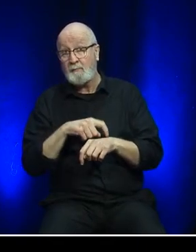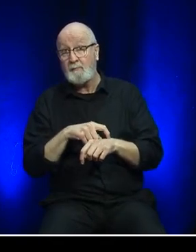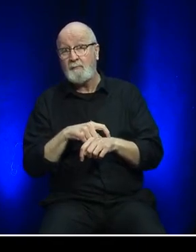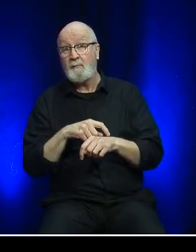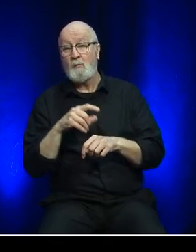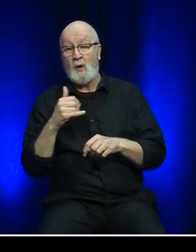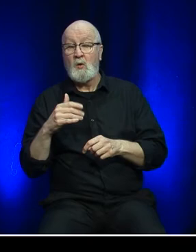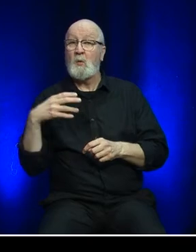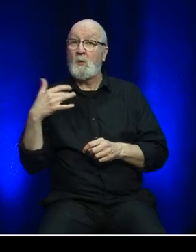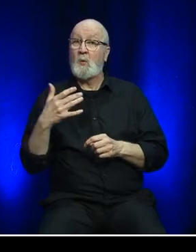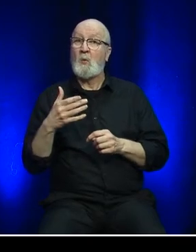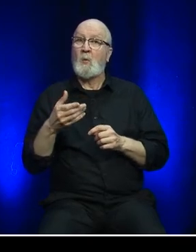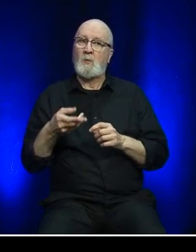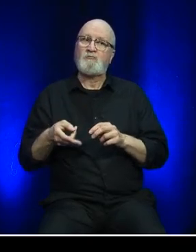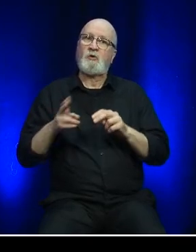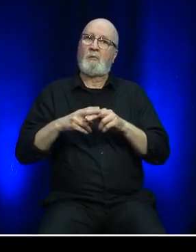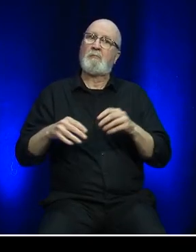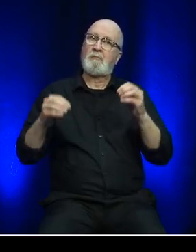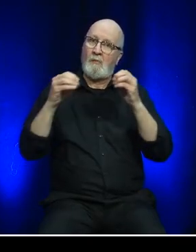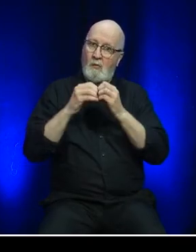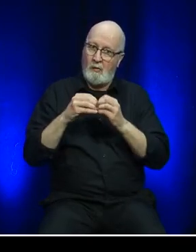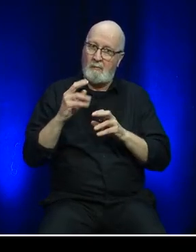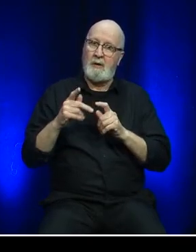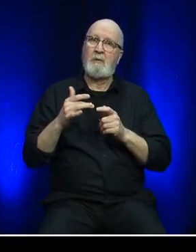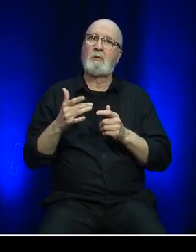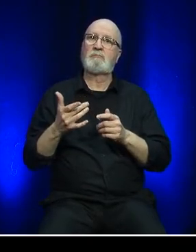significantly more demand for our service.